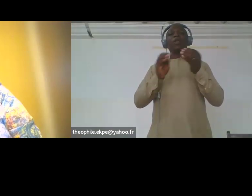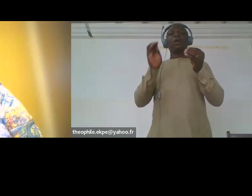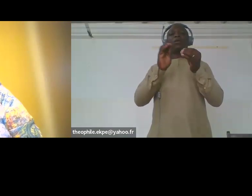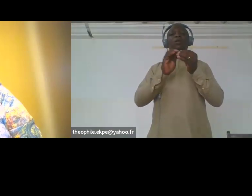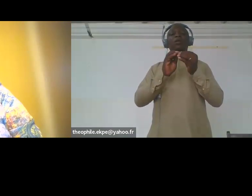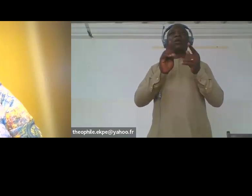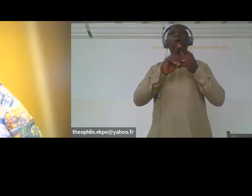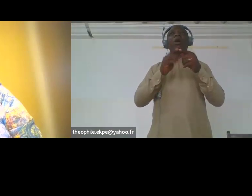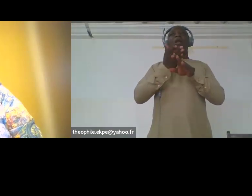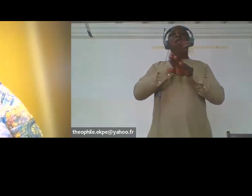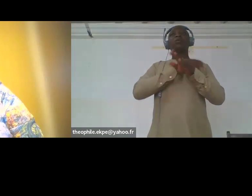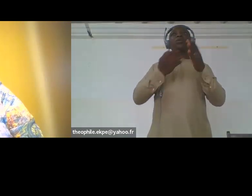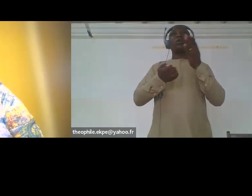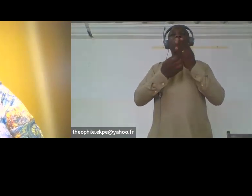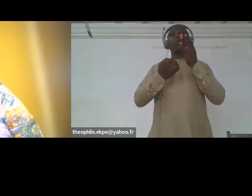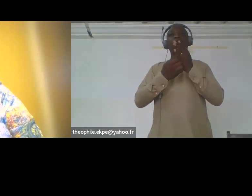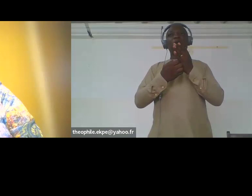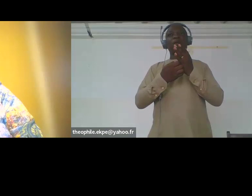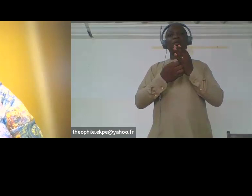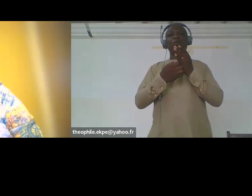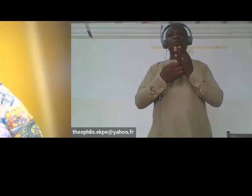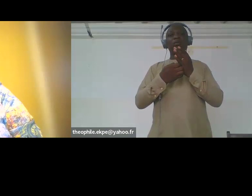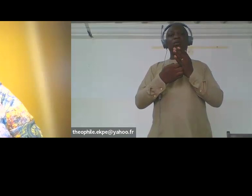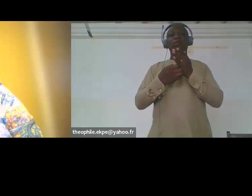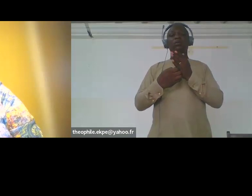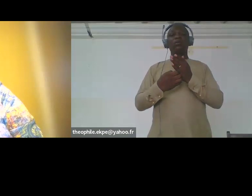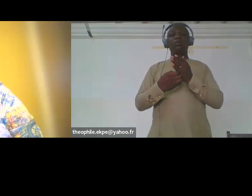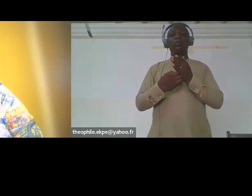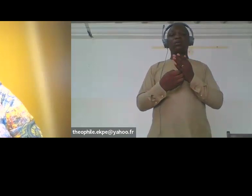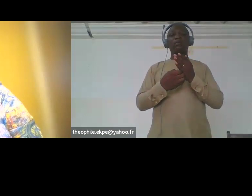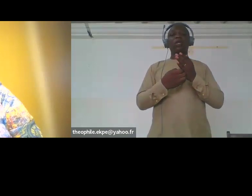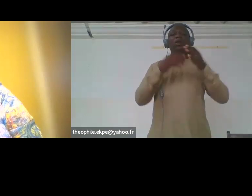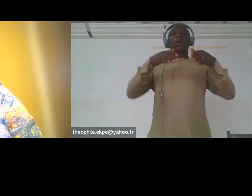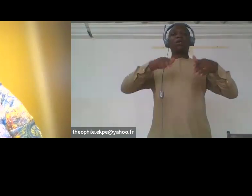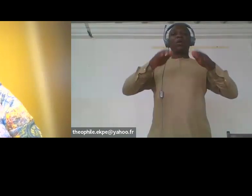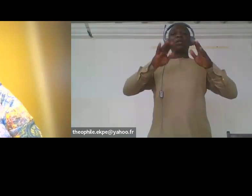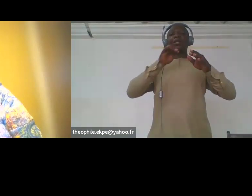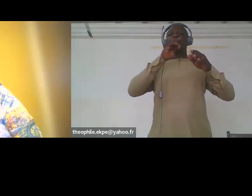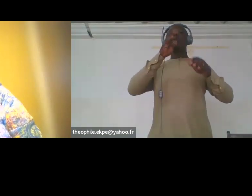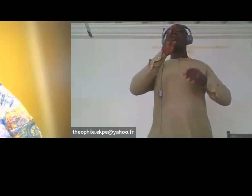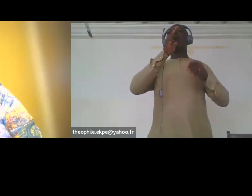Female traders who are mothers they also face additional stress in conducting business